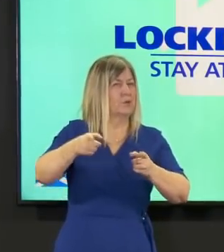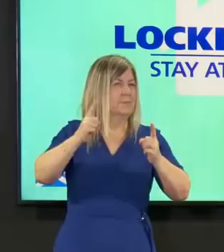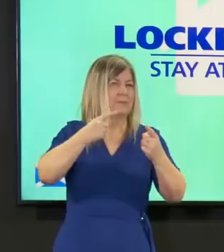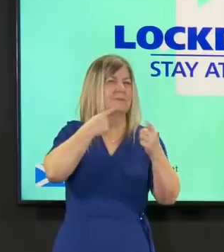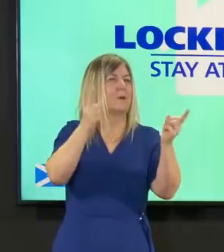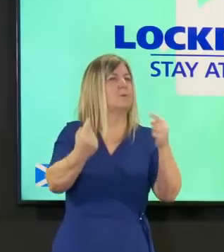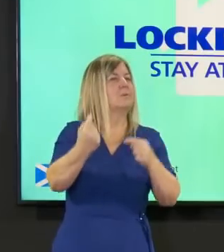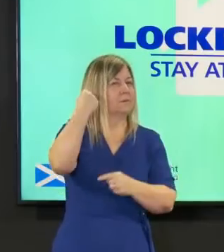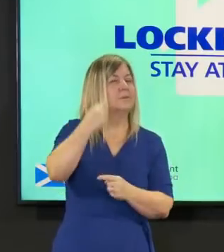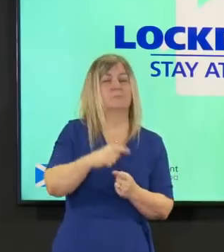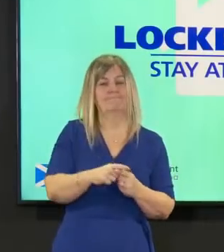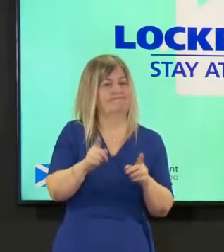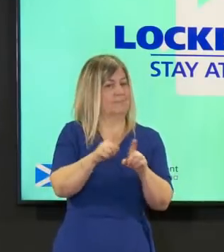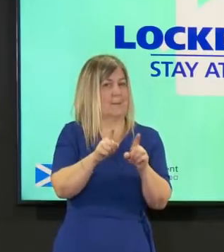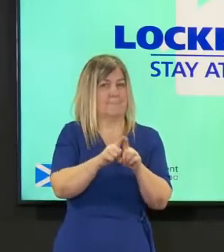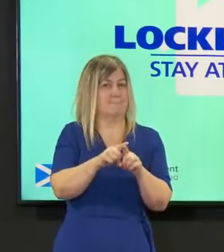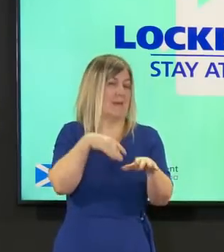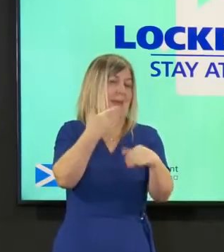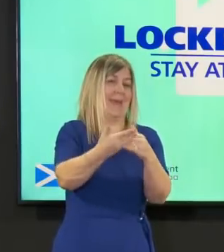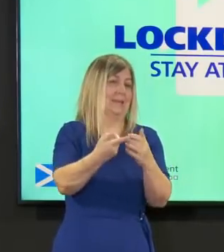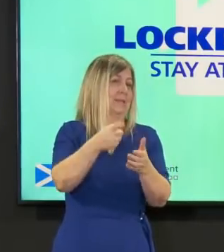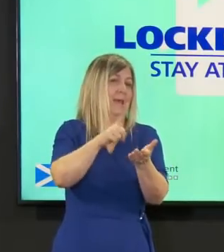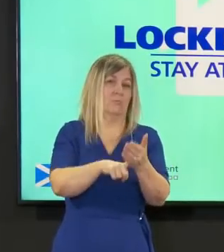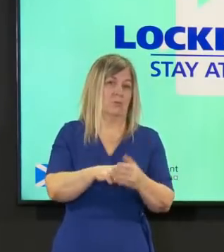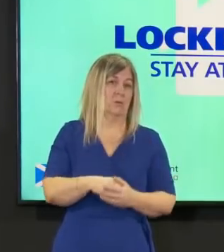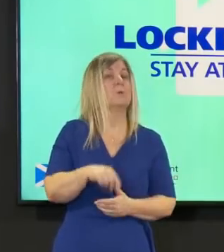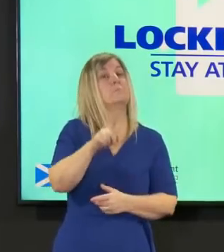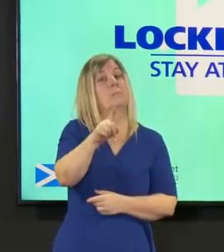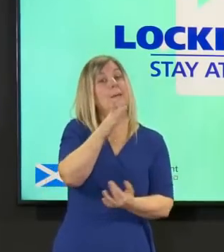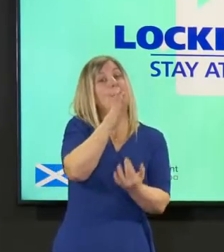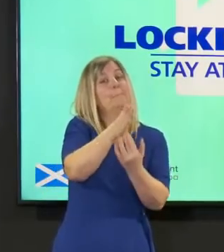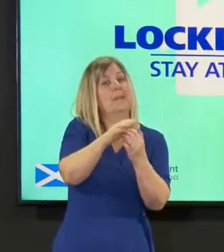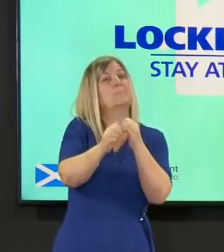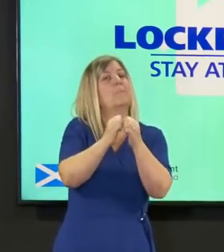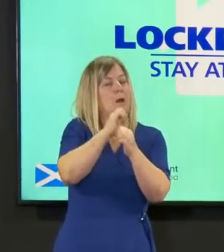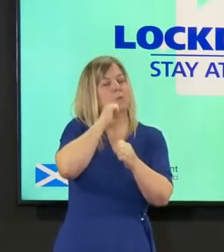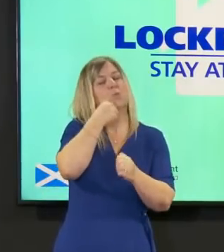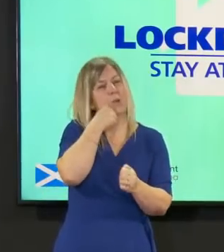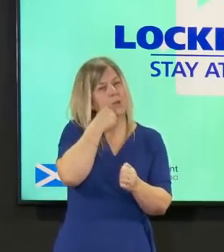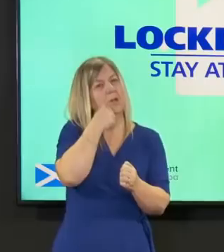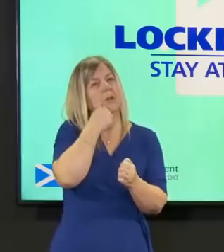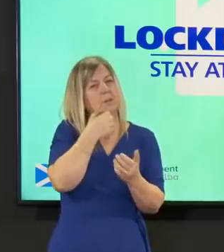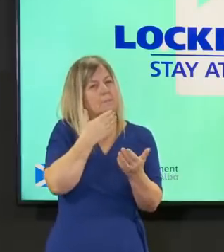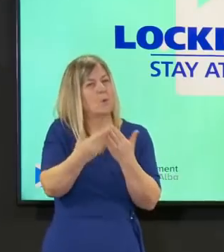then as you know she said in middle of march we will say a bit more about what happens thereafter